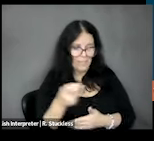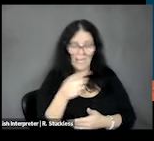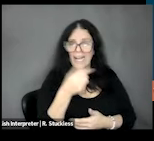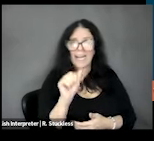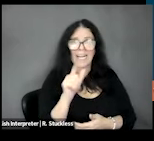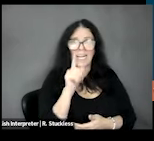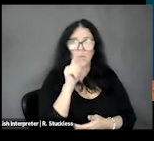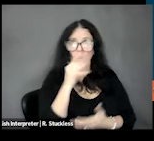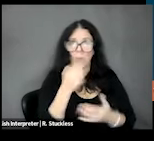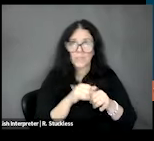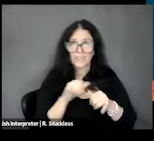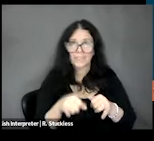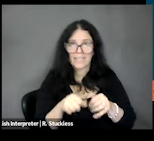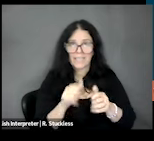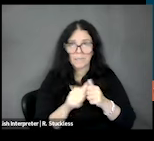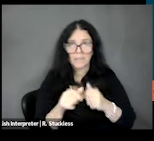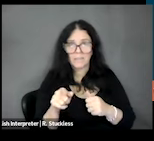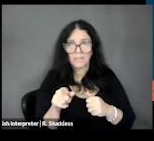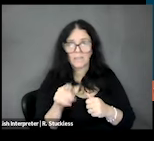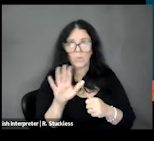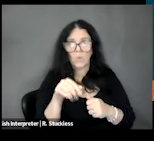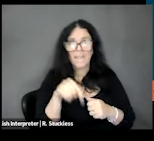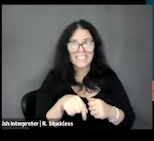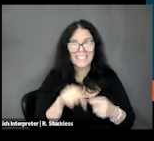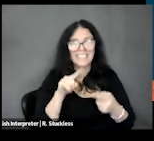over yeah that'd be totally fine if you want to. DEVON: Oh, no this goes until three we have another